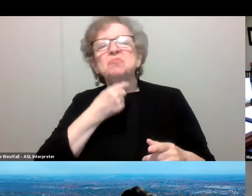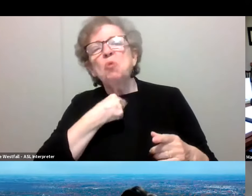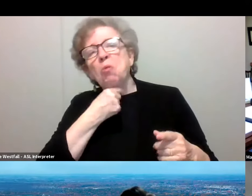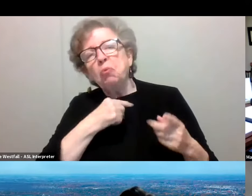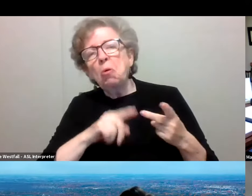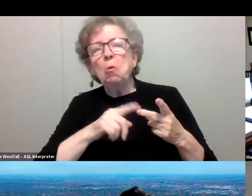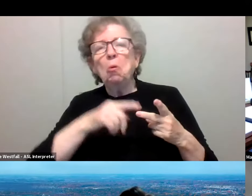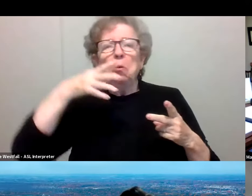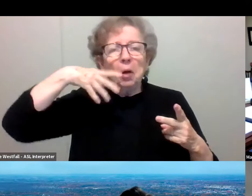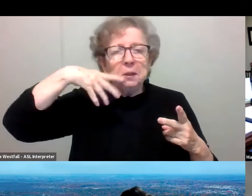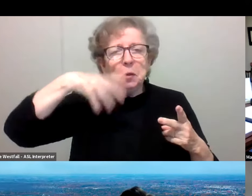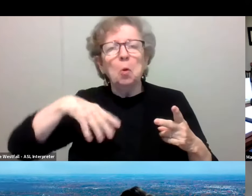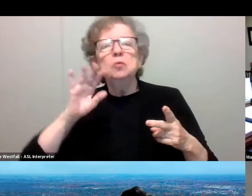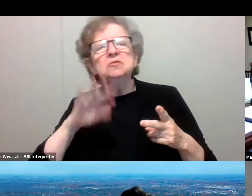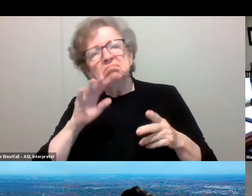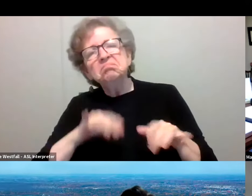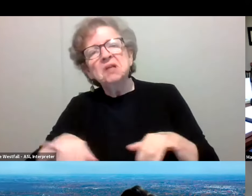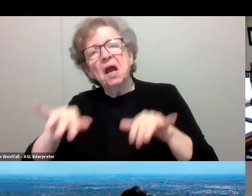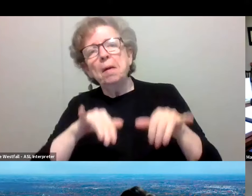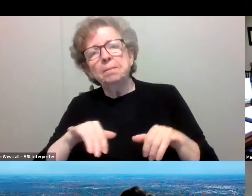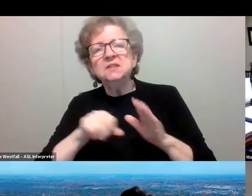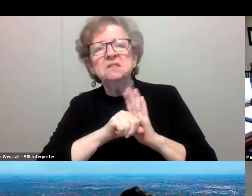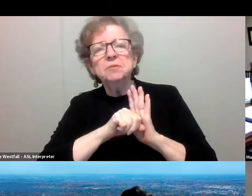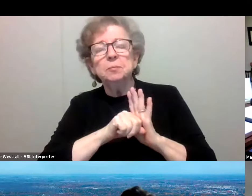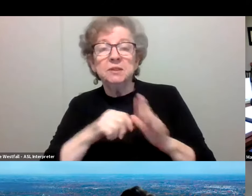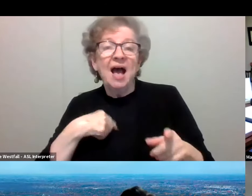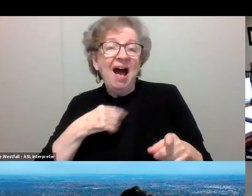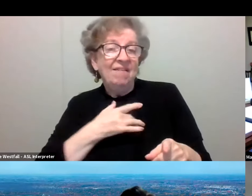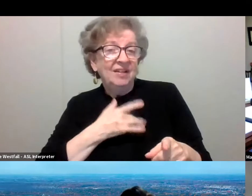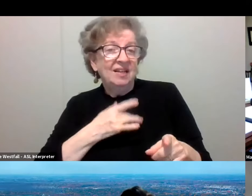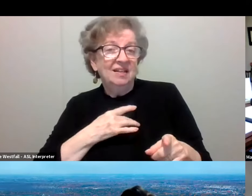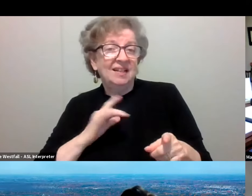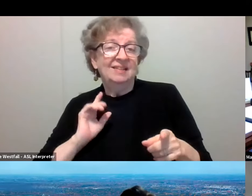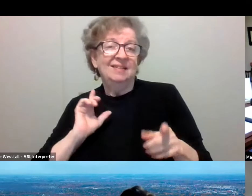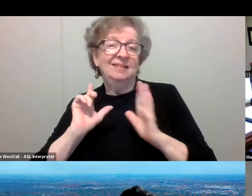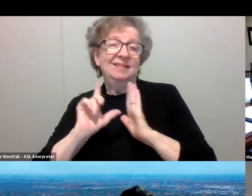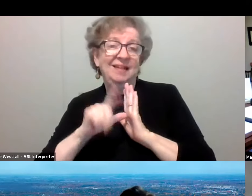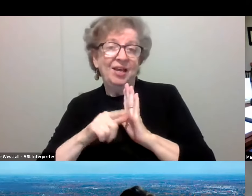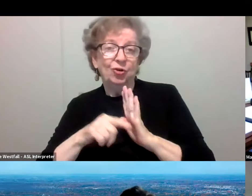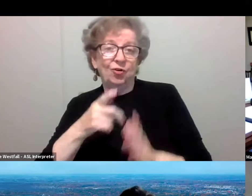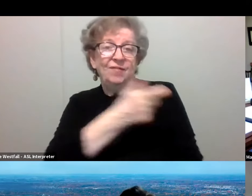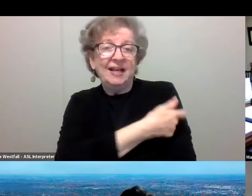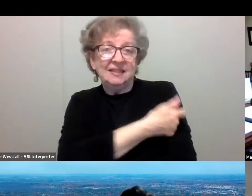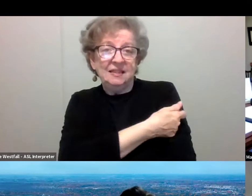are two the more common symptoms. And I think in the post-vaccination compared to last year, we're seeing less cough